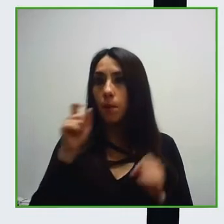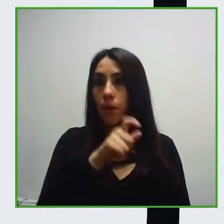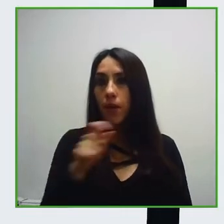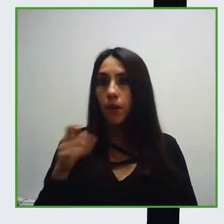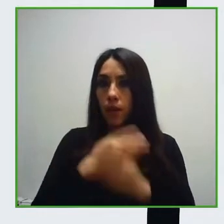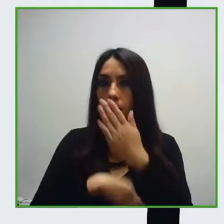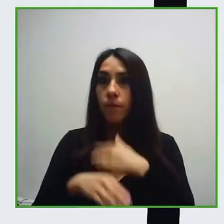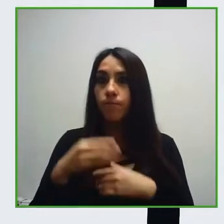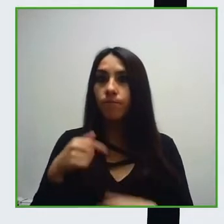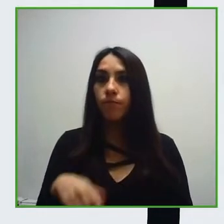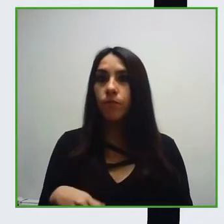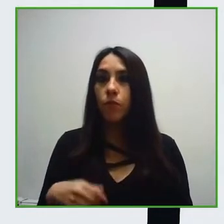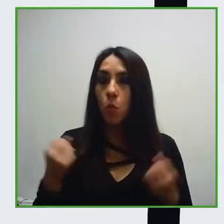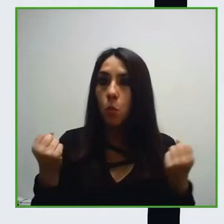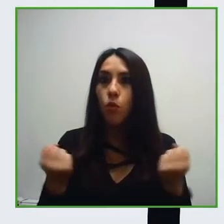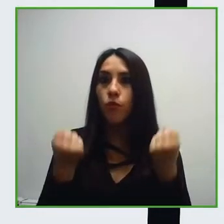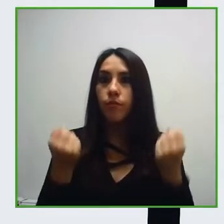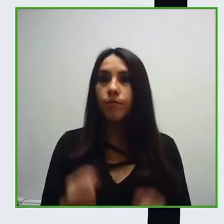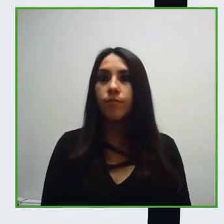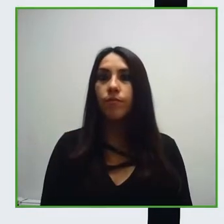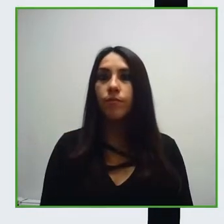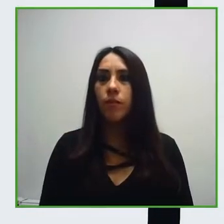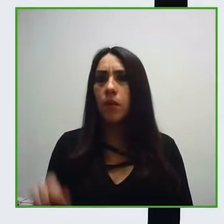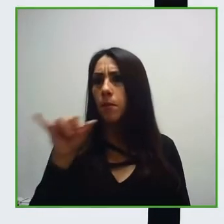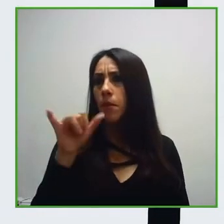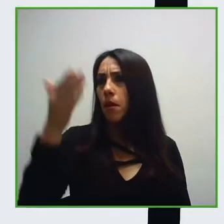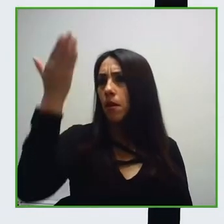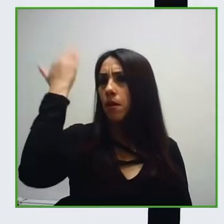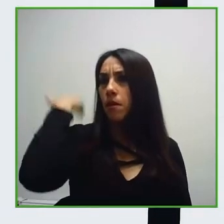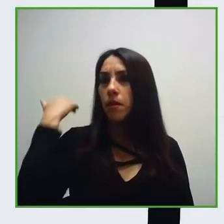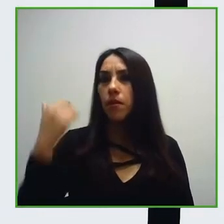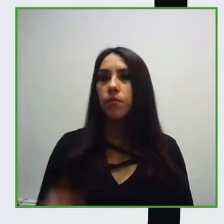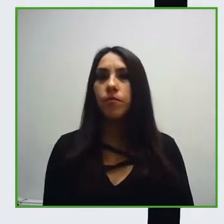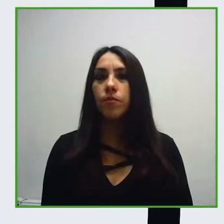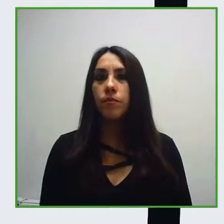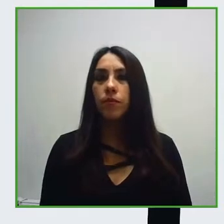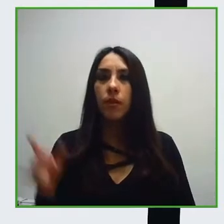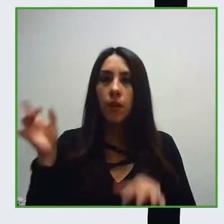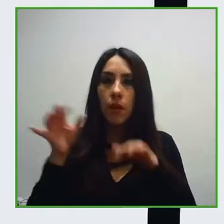as it is seen in the great session that we just heard. We're going to continue